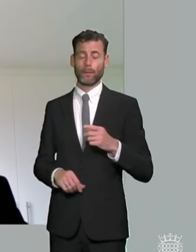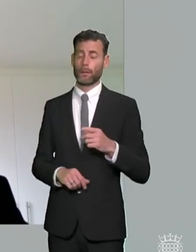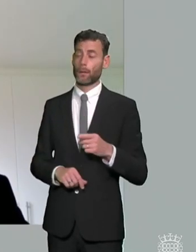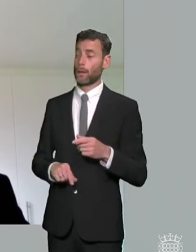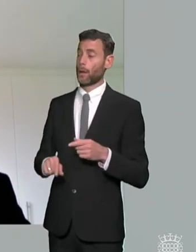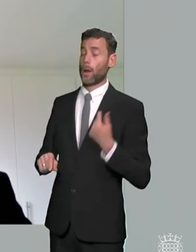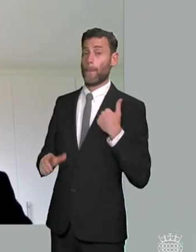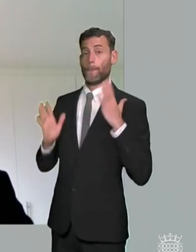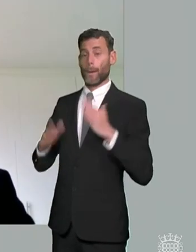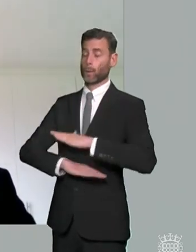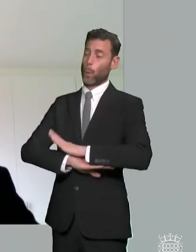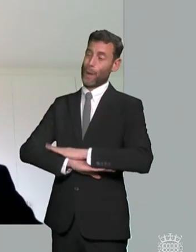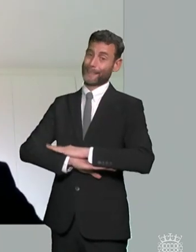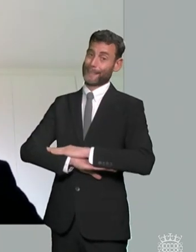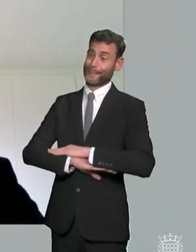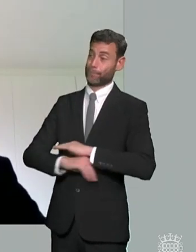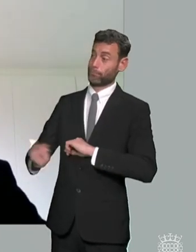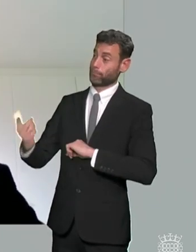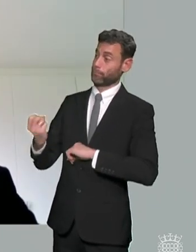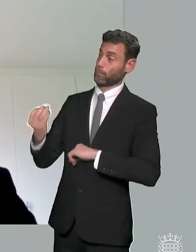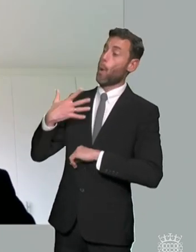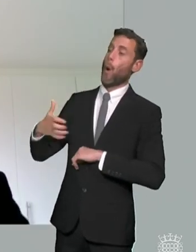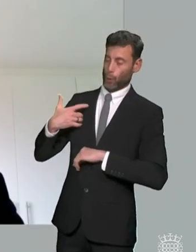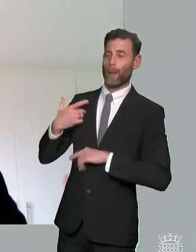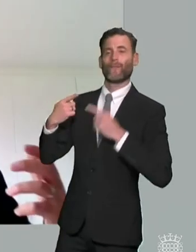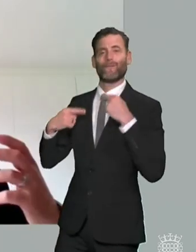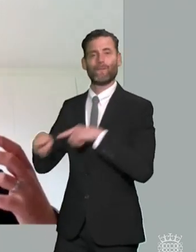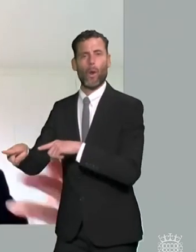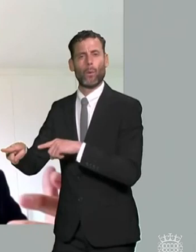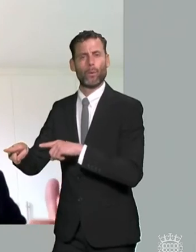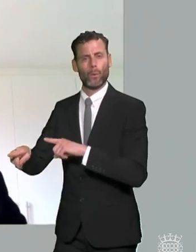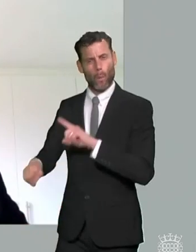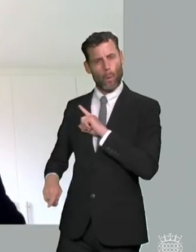on behind the scenes and that's certainly a power we've called for before in relation to adult care